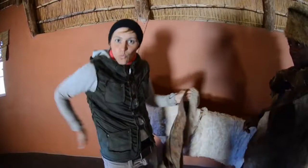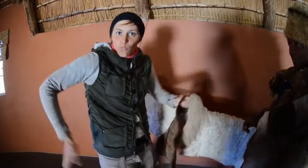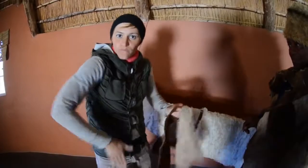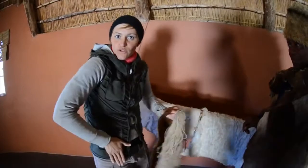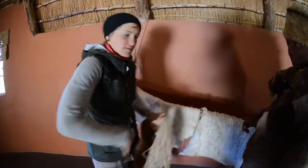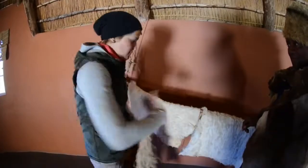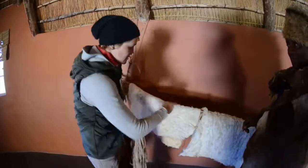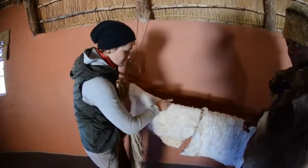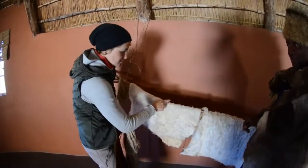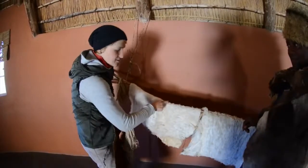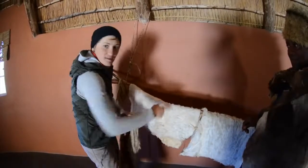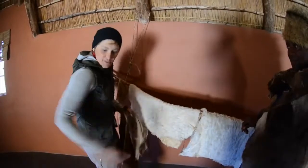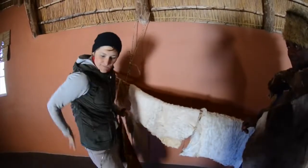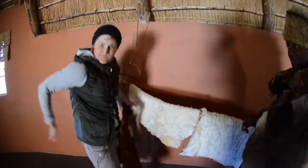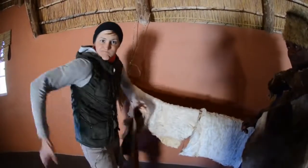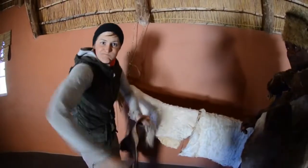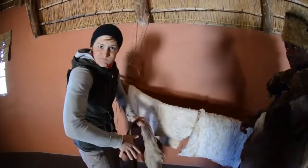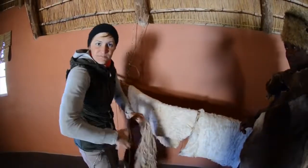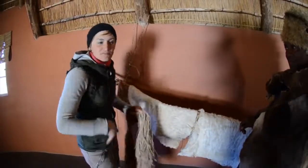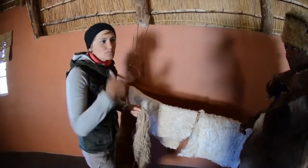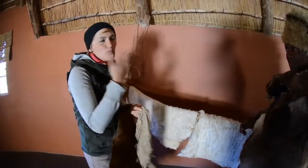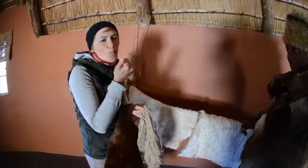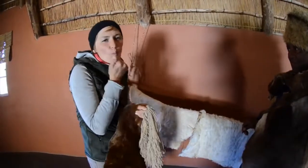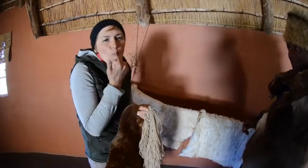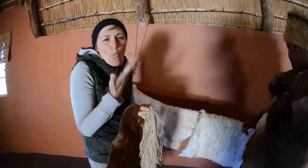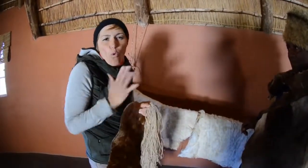then this around the back of your hips, then this piece over the back for warmth.